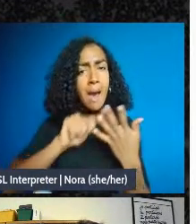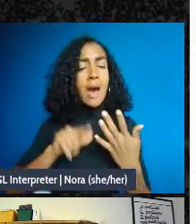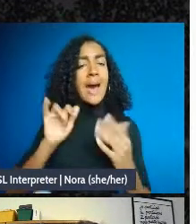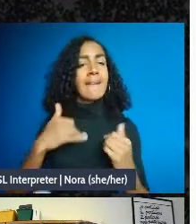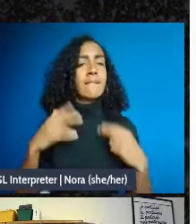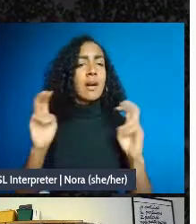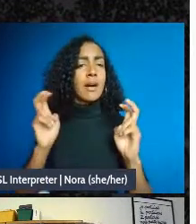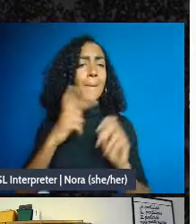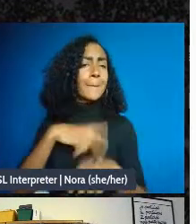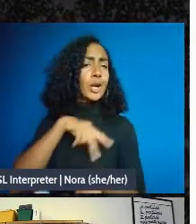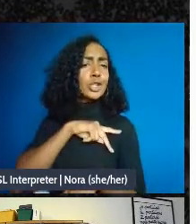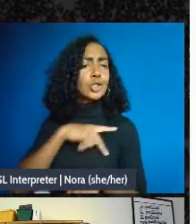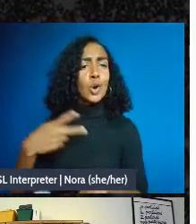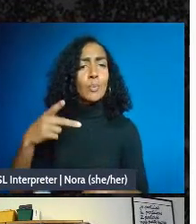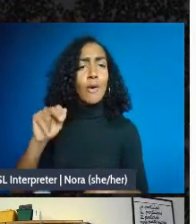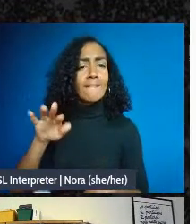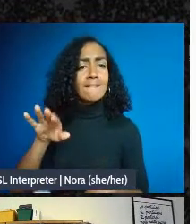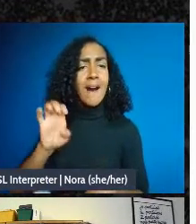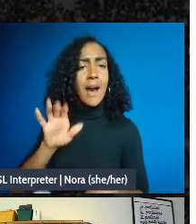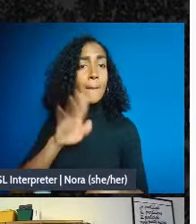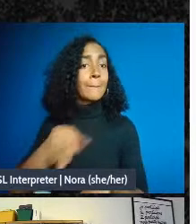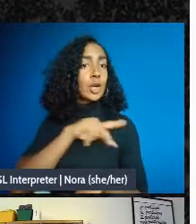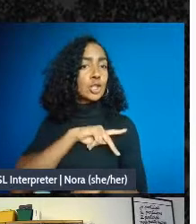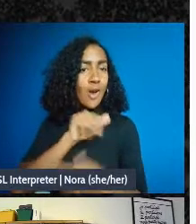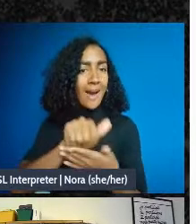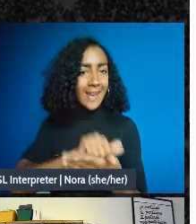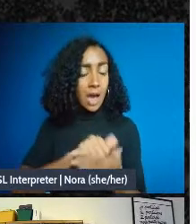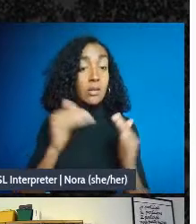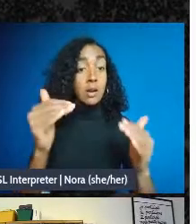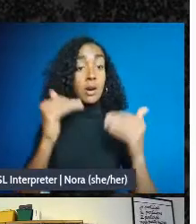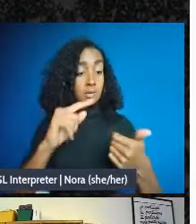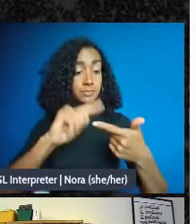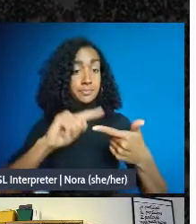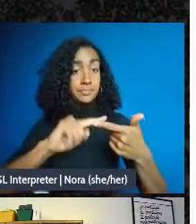There's the unincorporated association account, where your group - you haven't